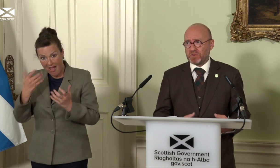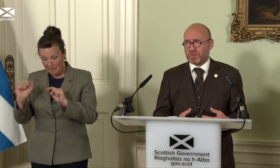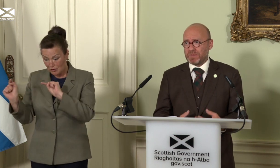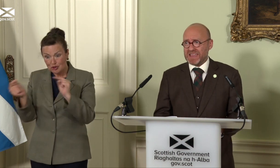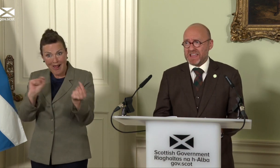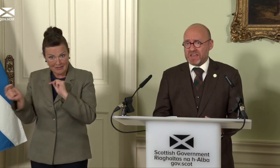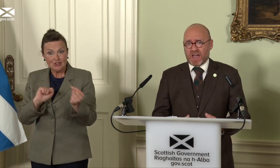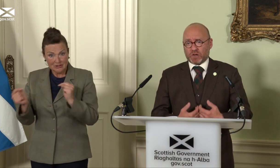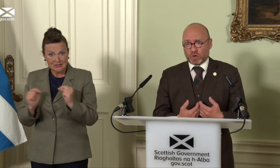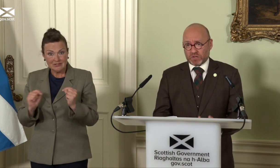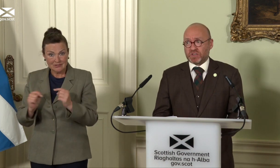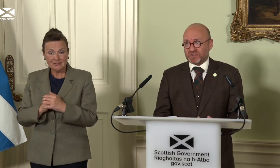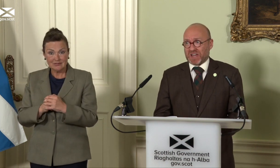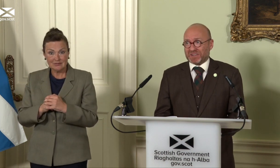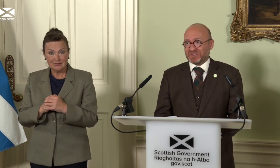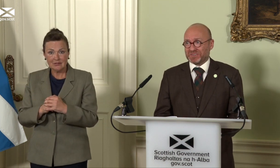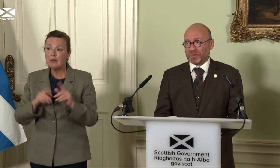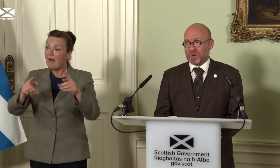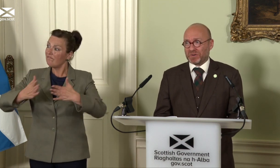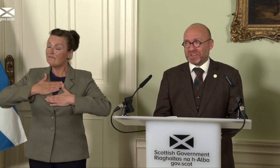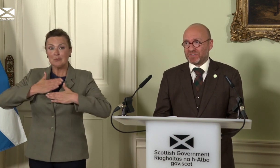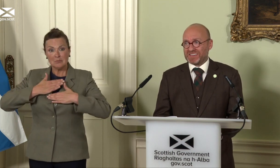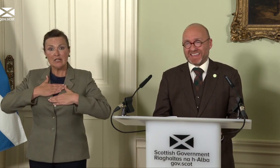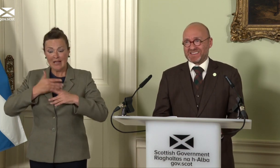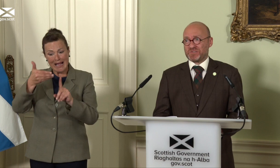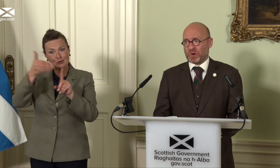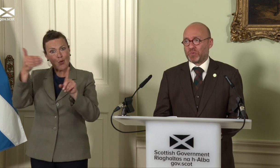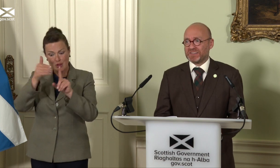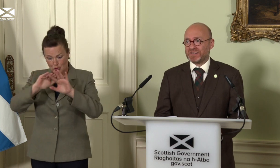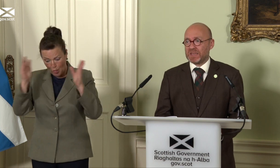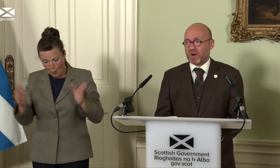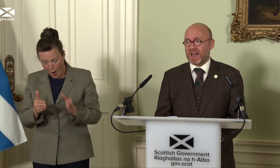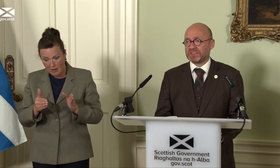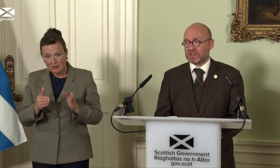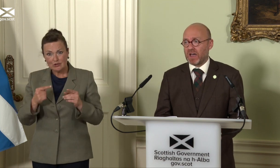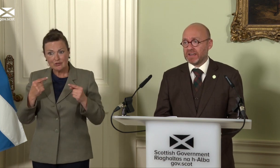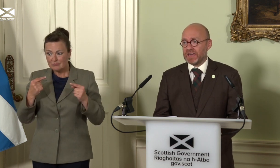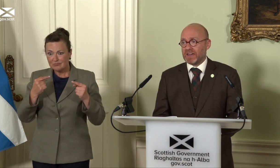But for me, acknowledging the challenges the world is facing is not a reason to keep our hands tied.